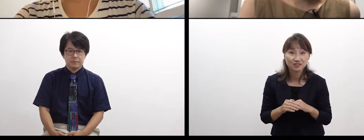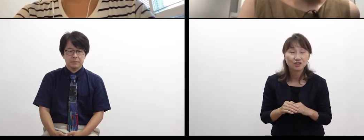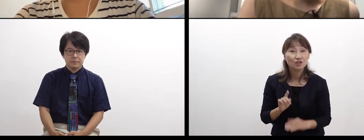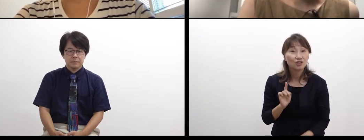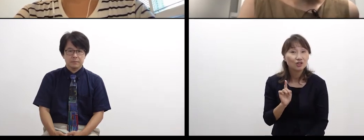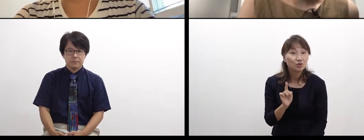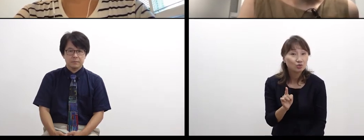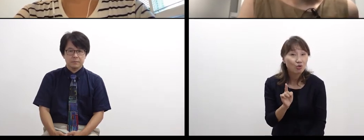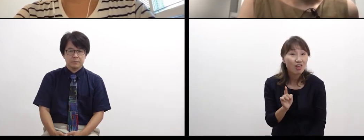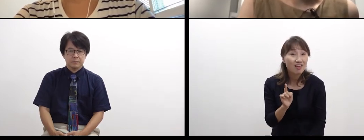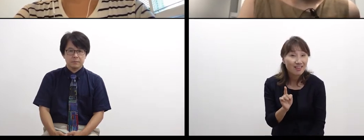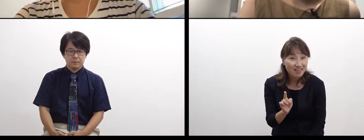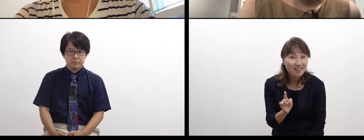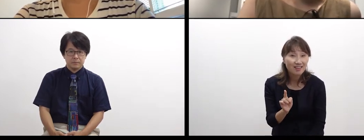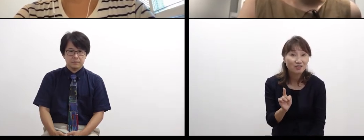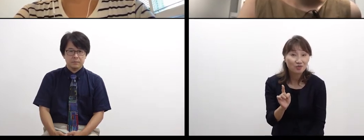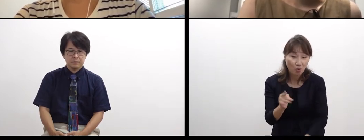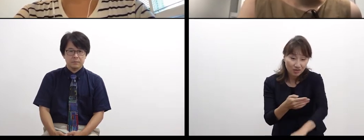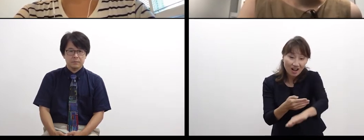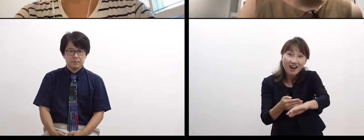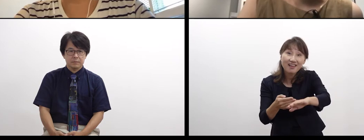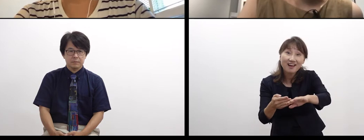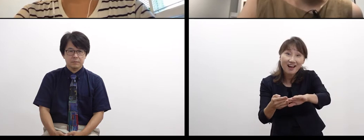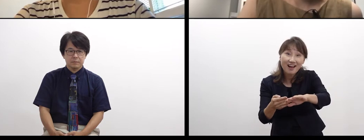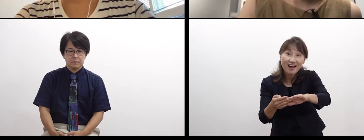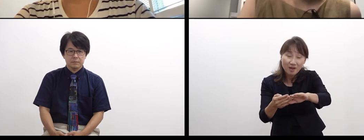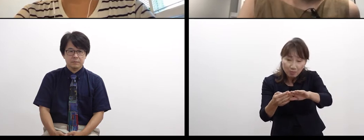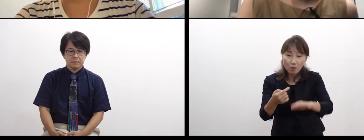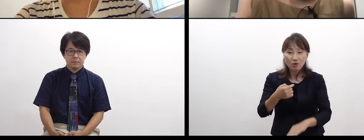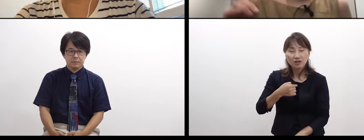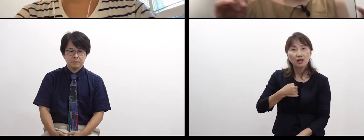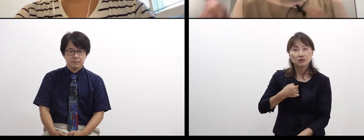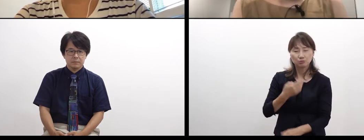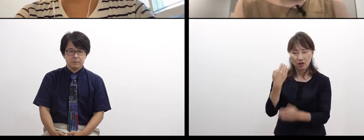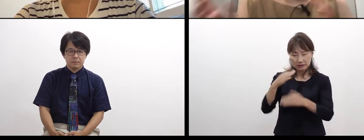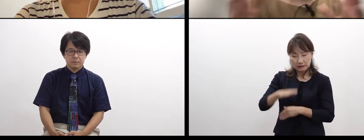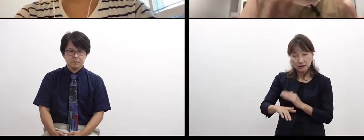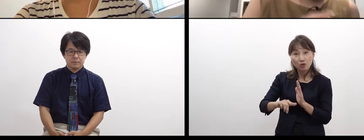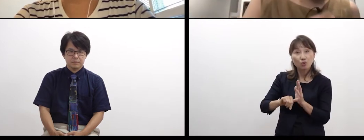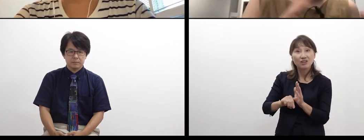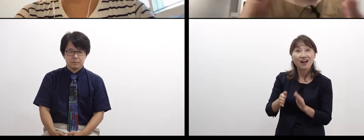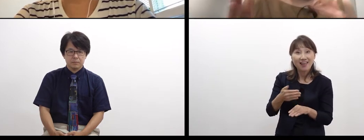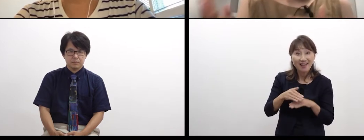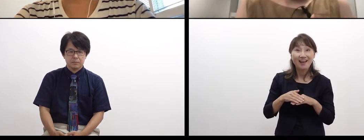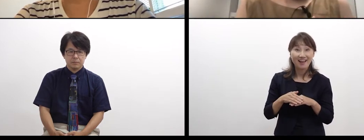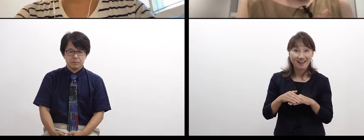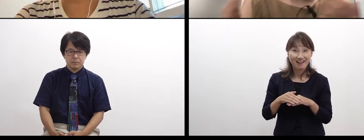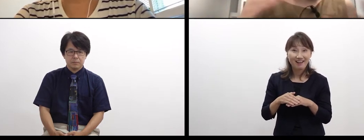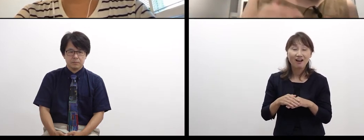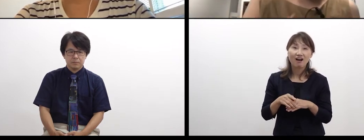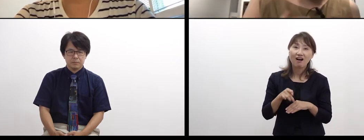a pure question that came up in my mind,